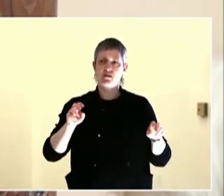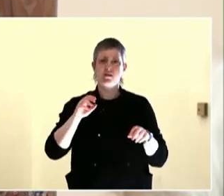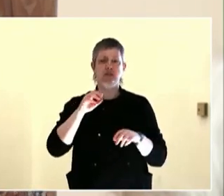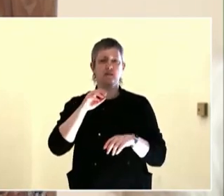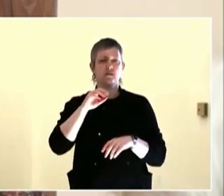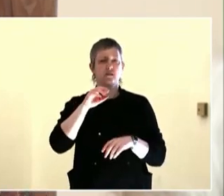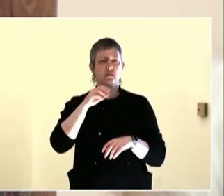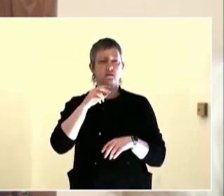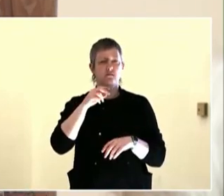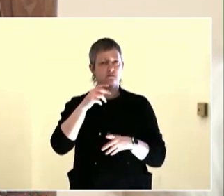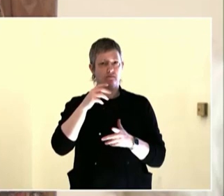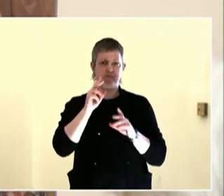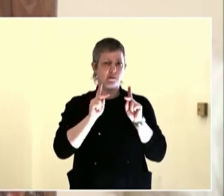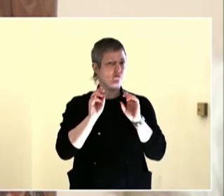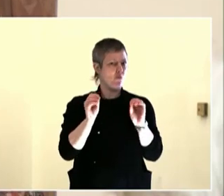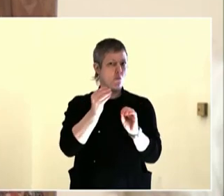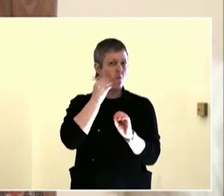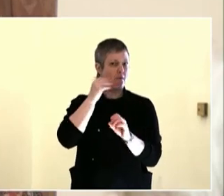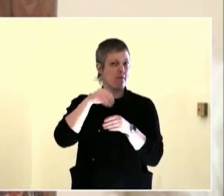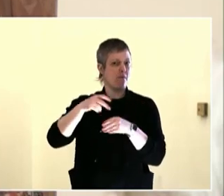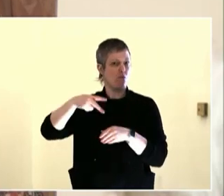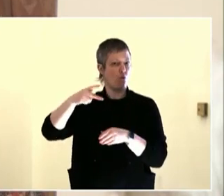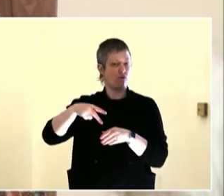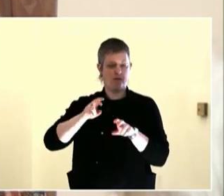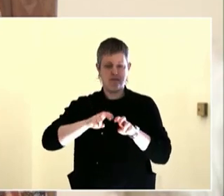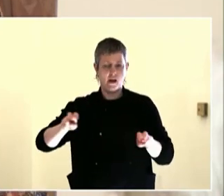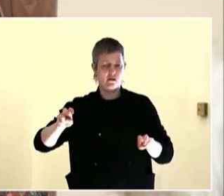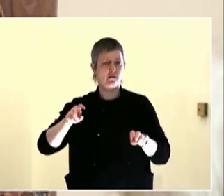be a line, but whoever wants to